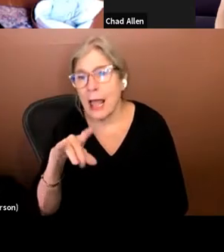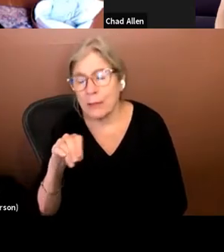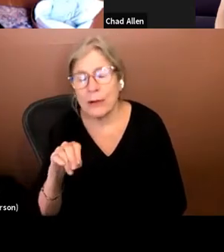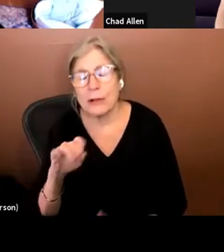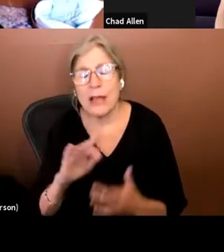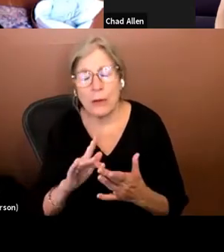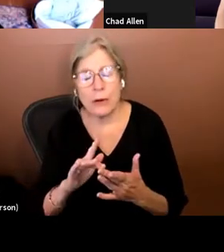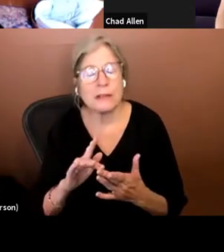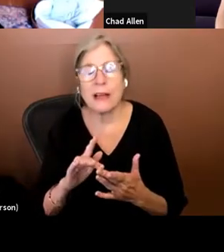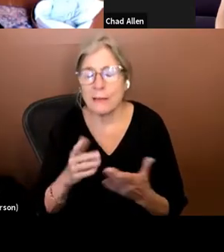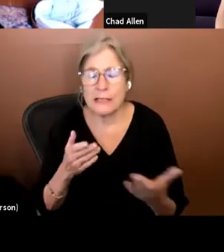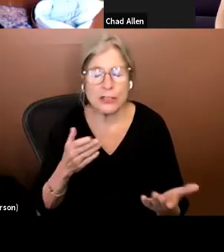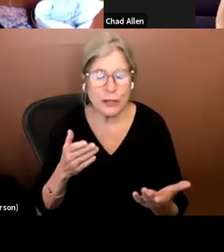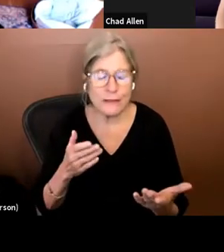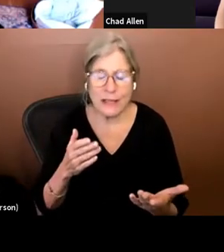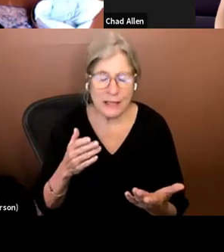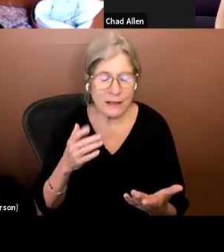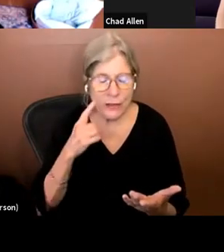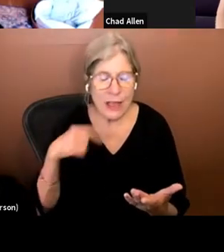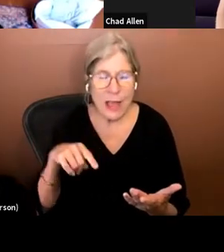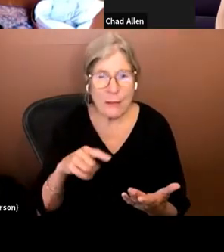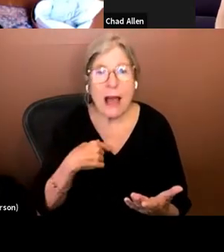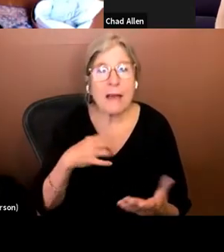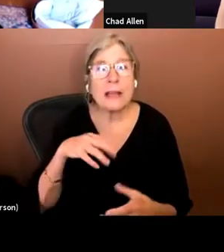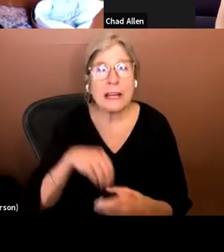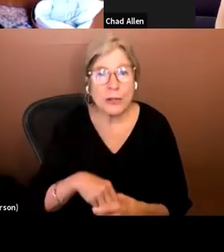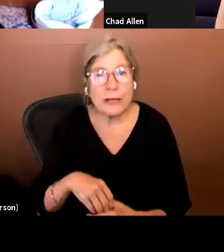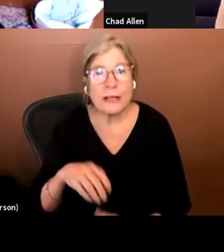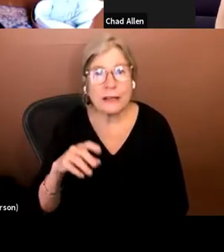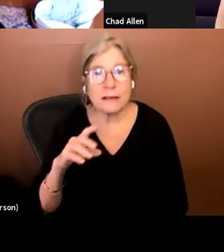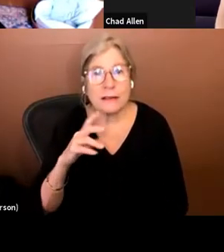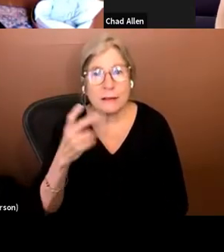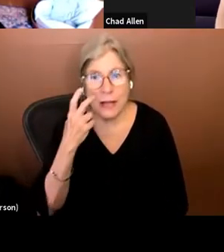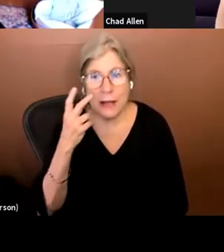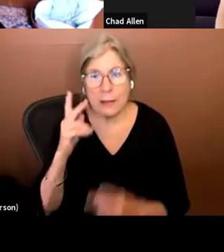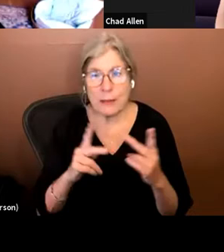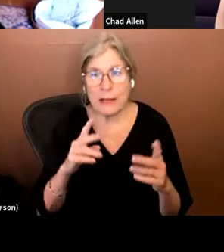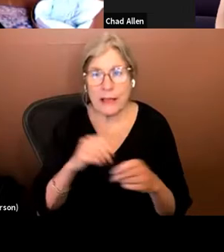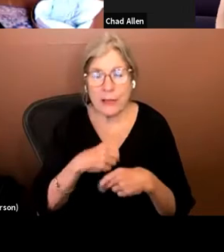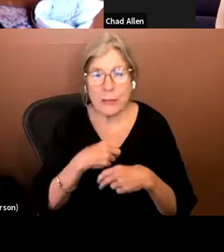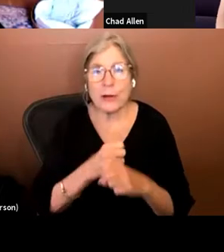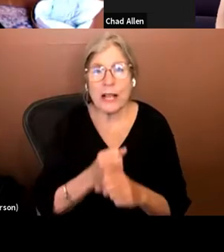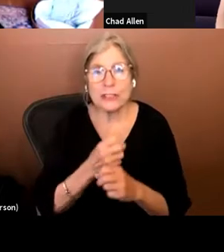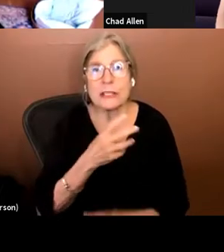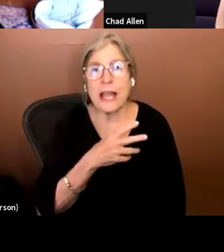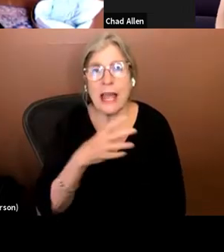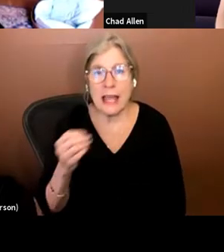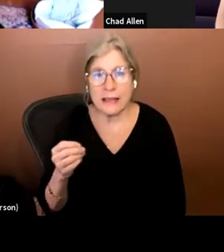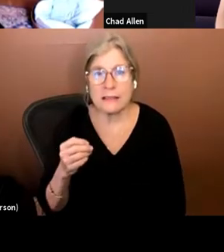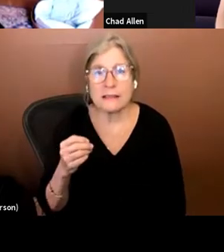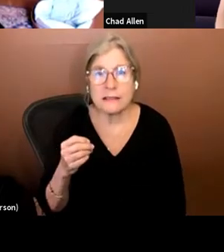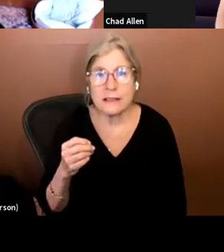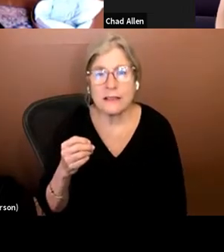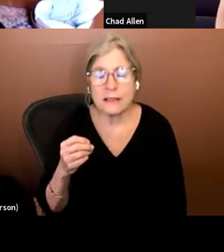mission to include blind people in the production and determine the quality of description. That was